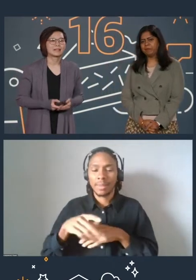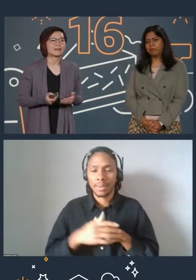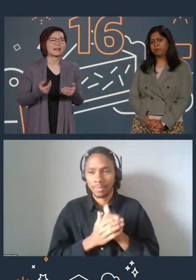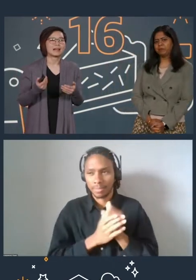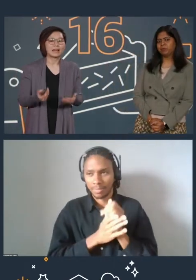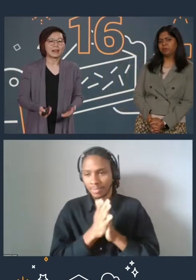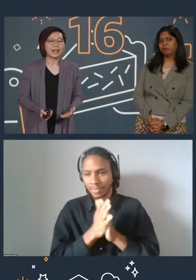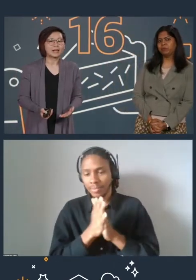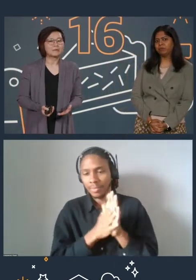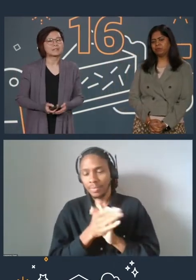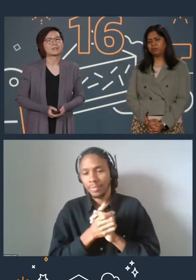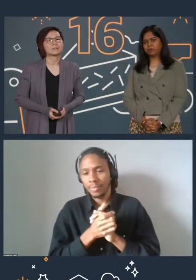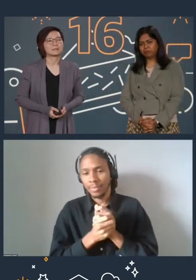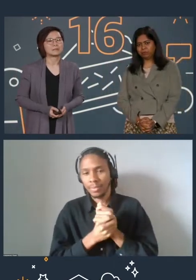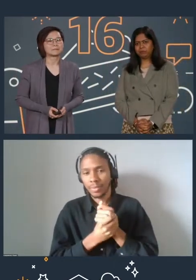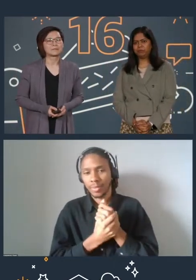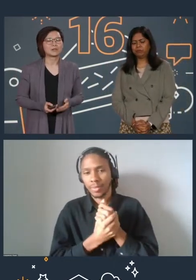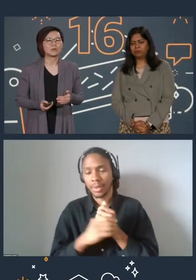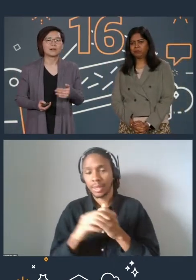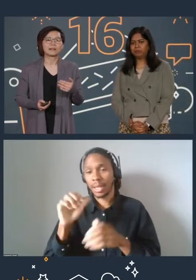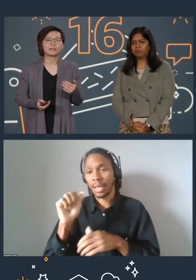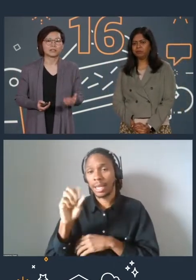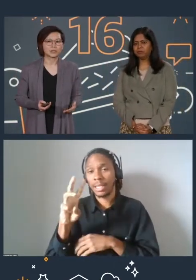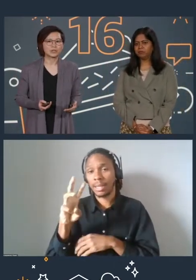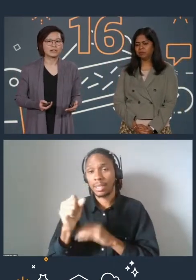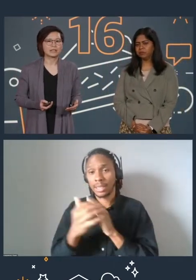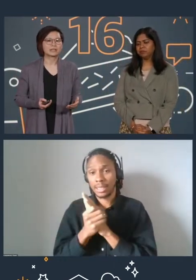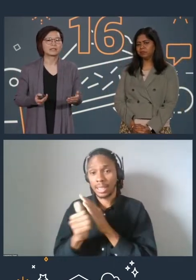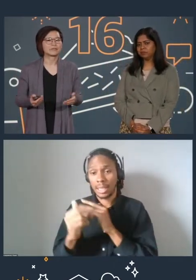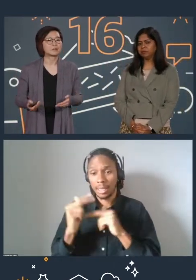So at AWS Skill Builder, you'll find digital content developed